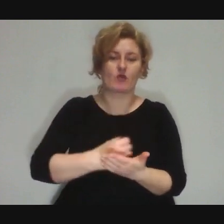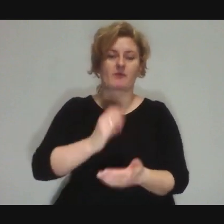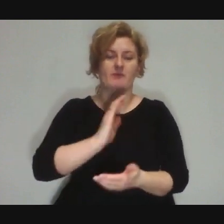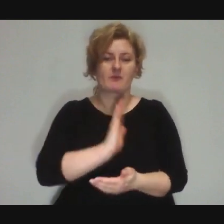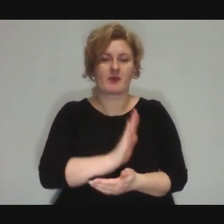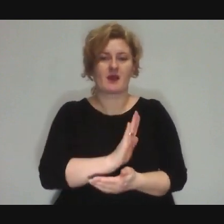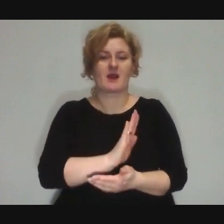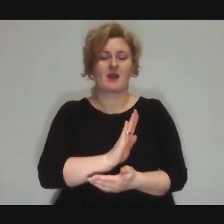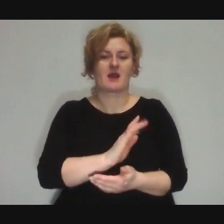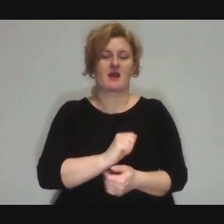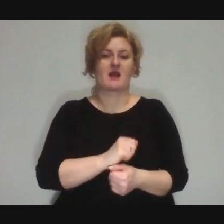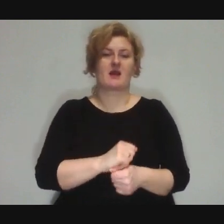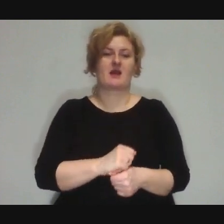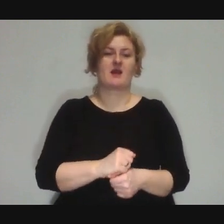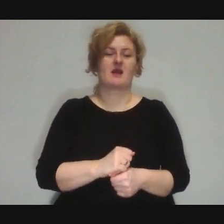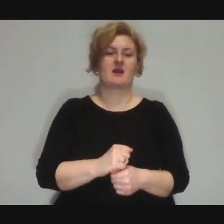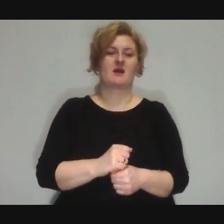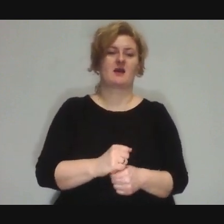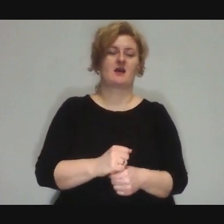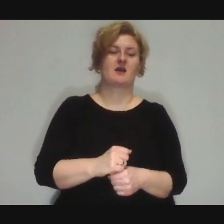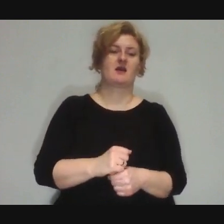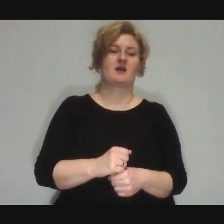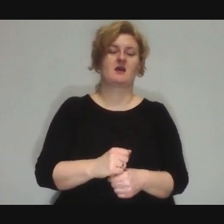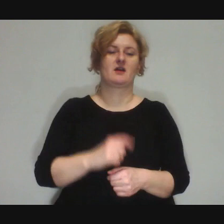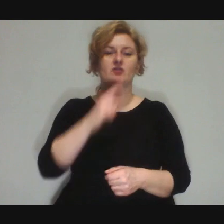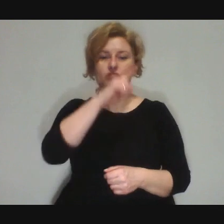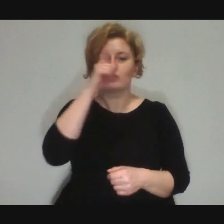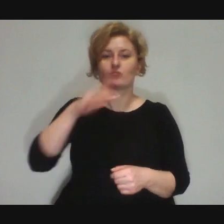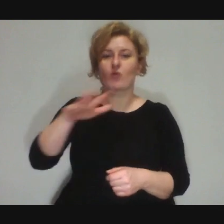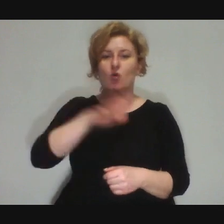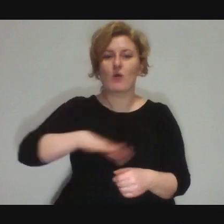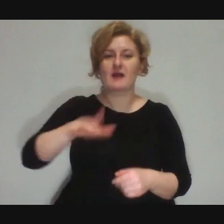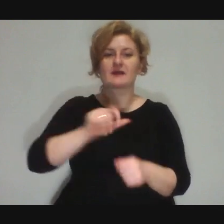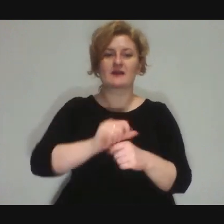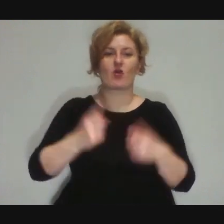and they are a fully-fledged member of society, they are a cool citizen and